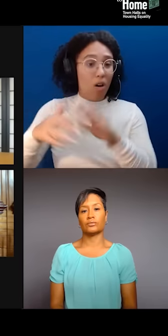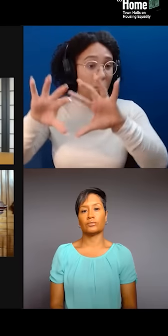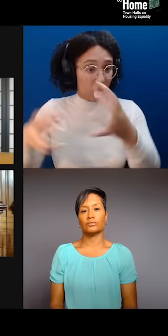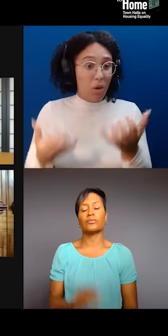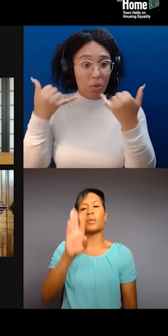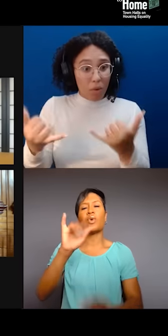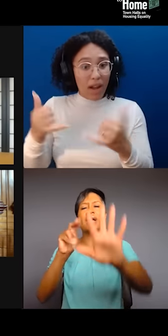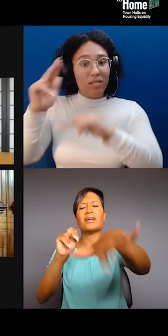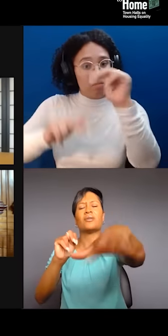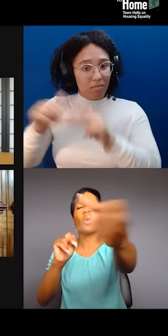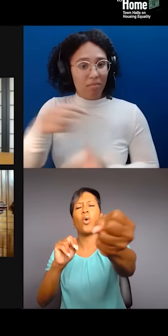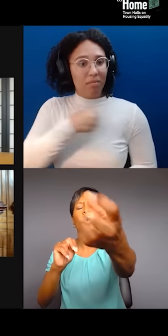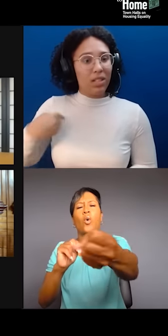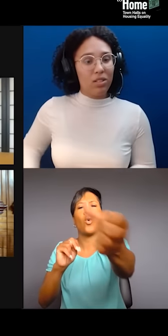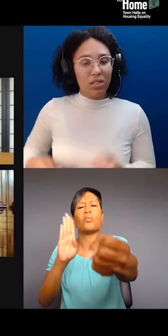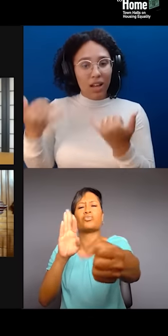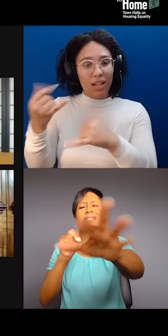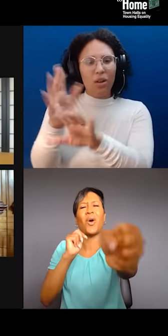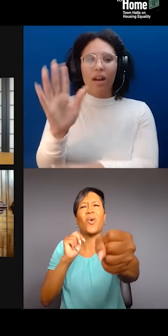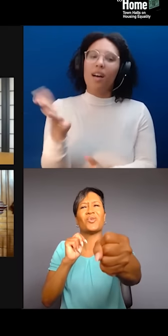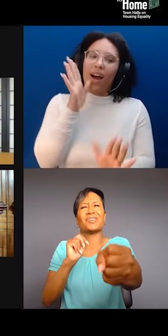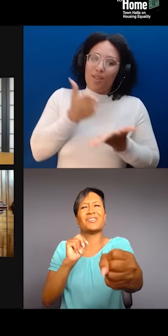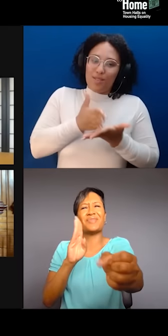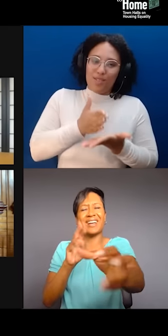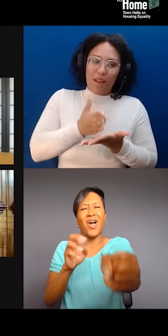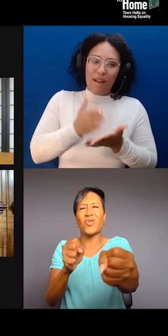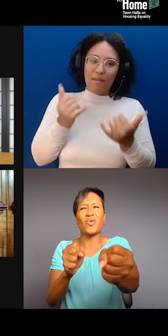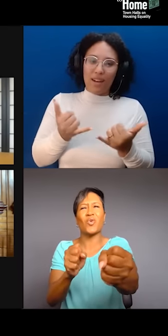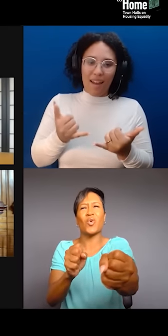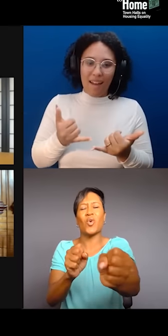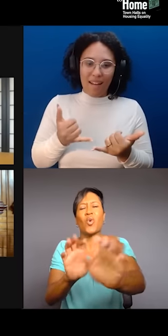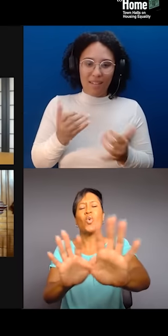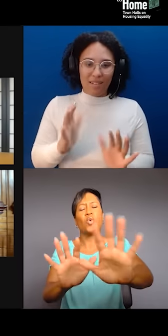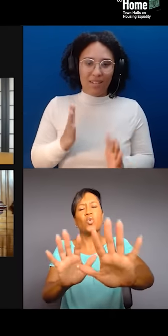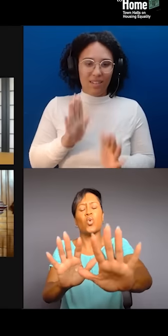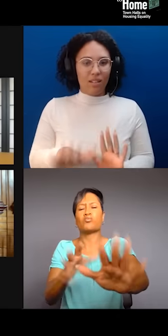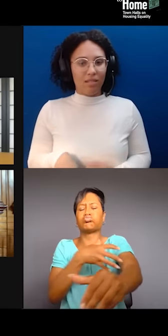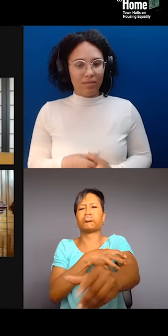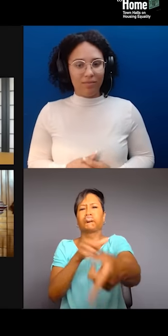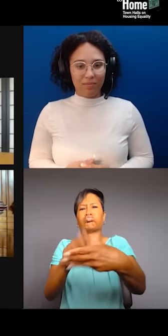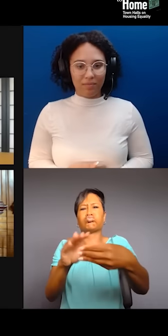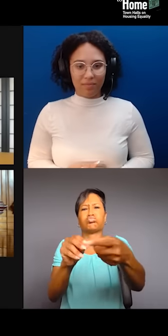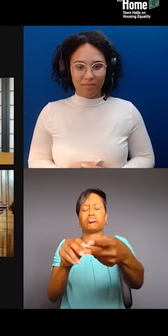The fight is still happening. I'm gonna stop there. I'll stop there. - No, no, no. That's powerful stuff, and there's so much of it is a great segue over to Ron.